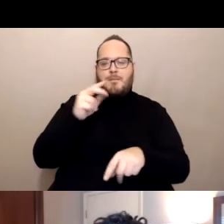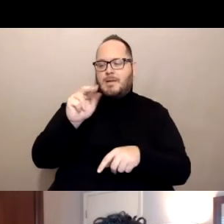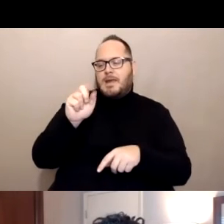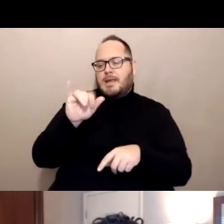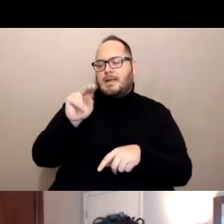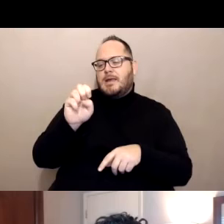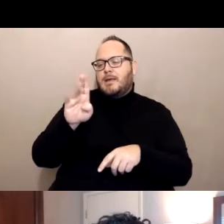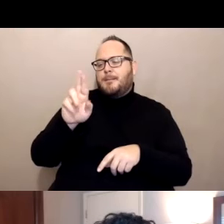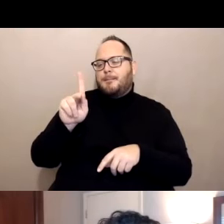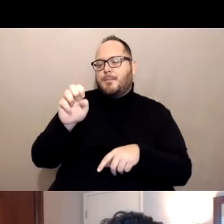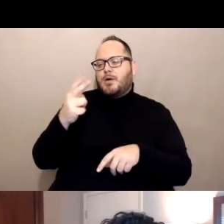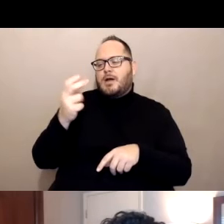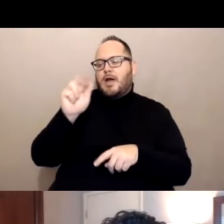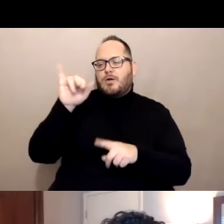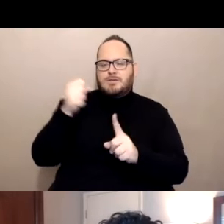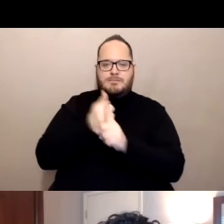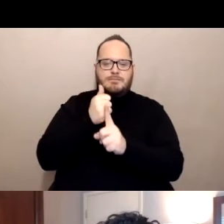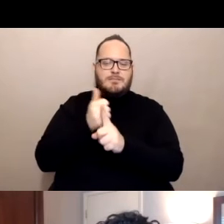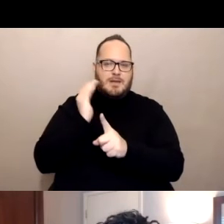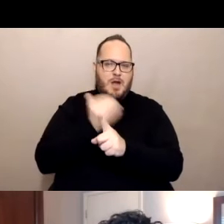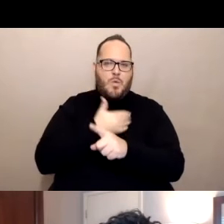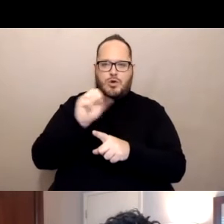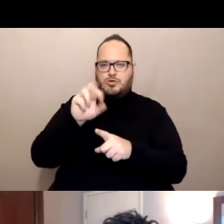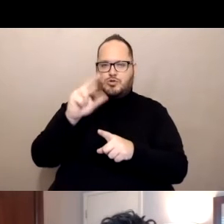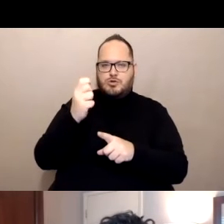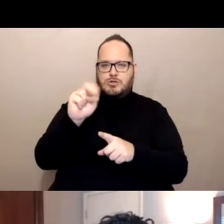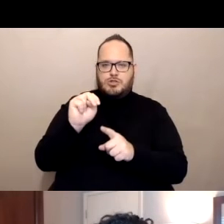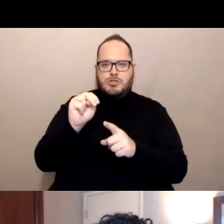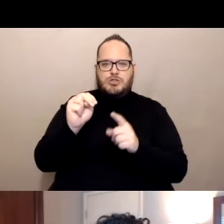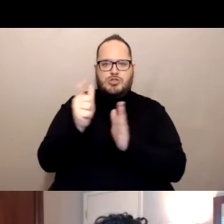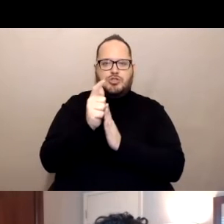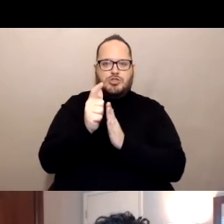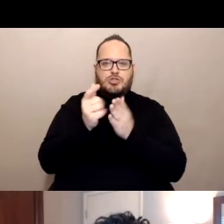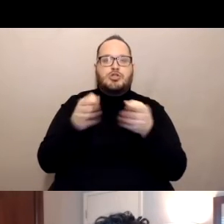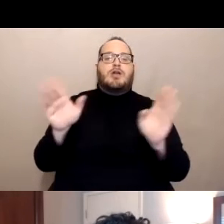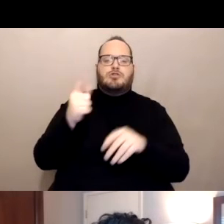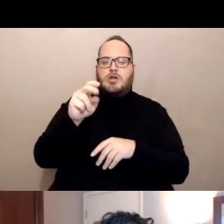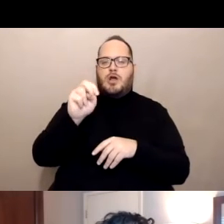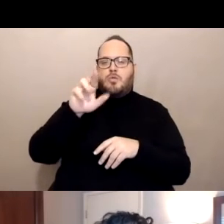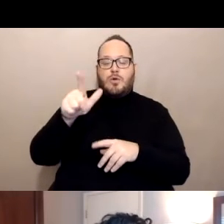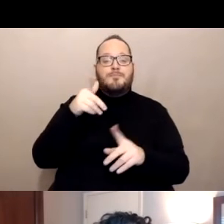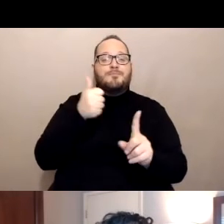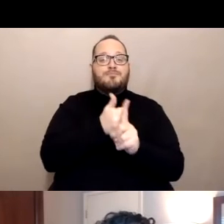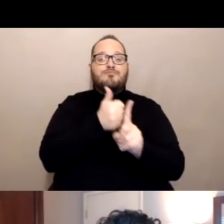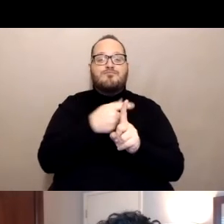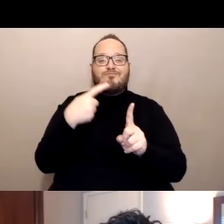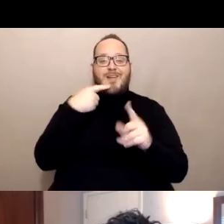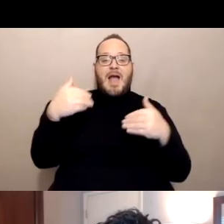She recently said, there's a light at the end of the tunnel and we are talking about how do we get there from here?